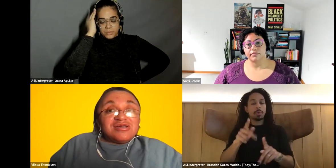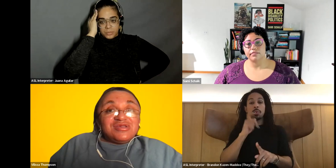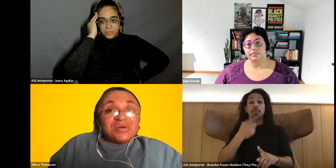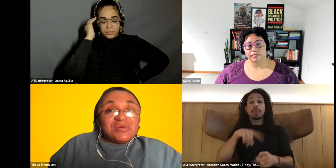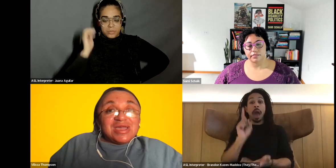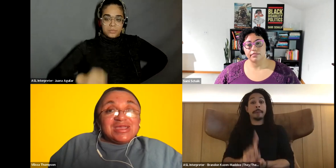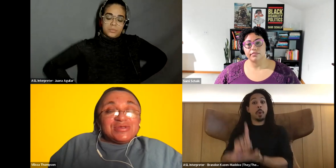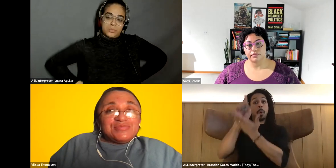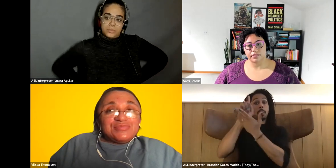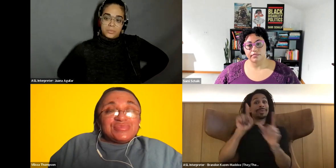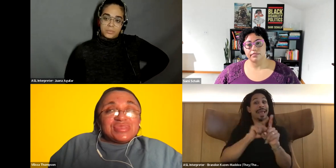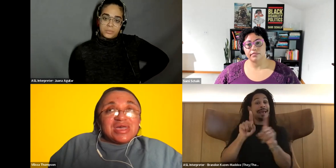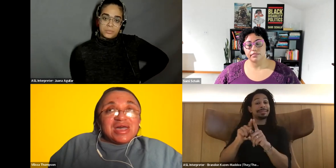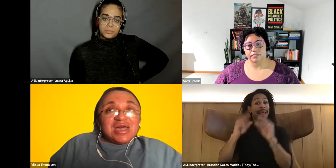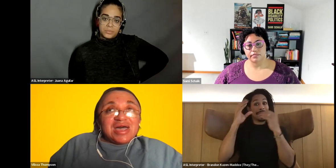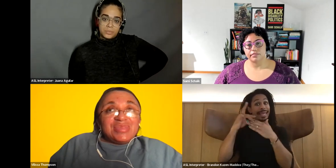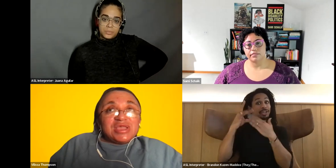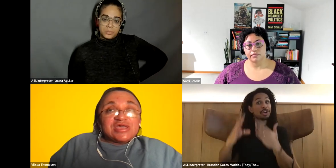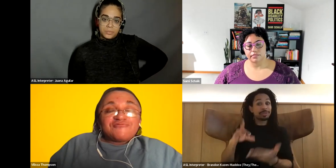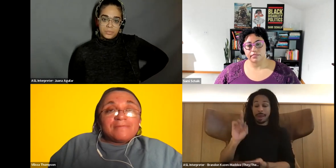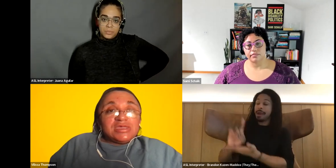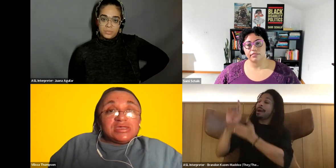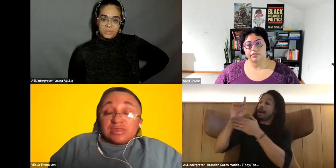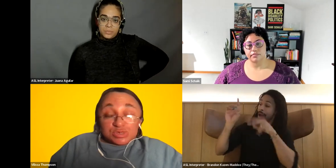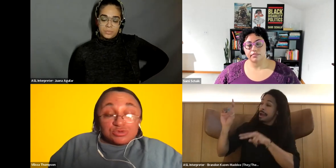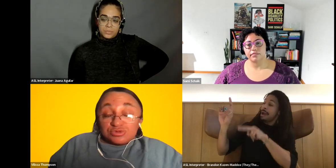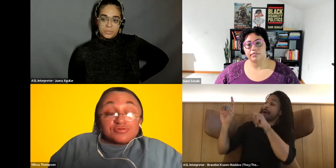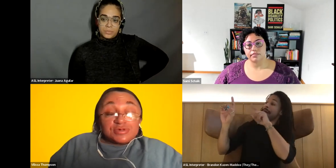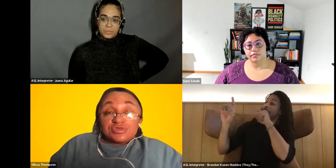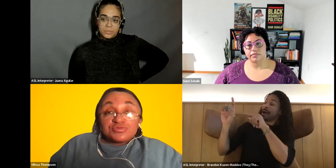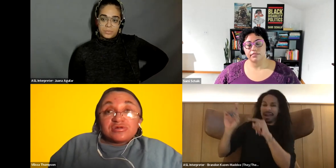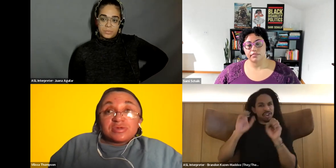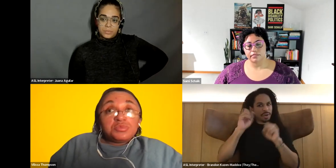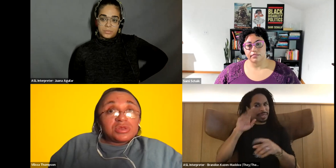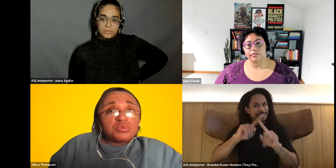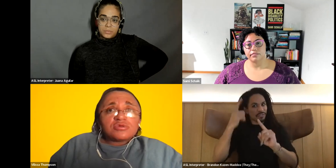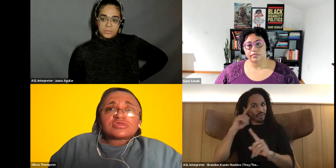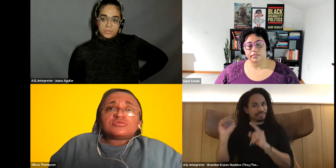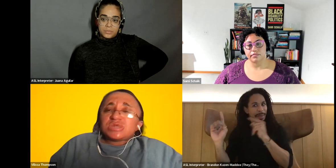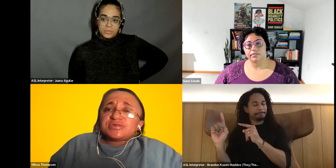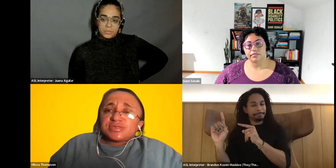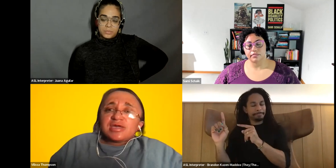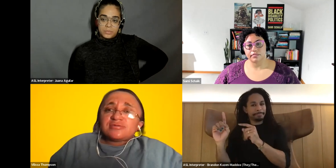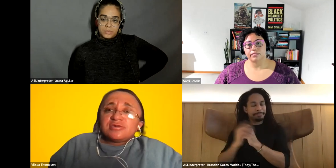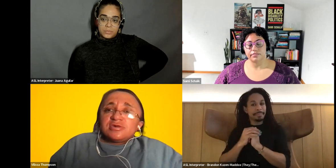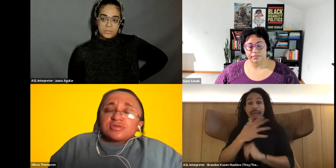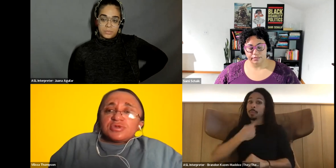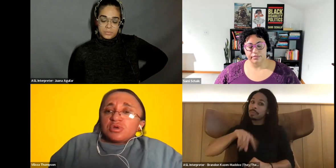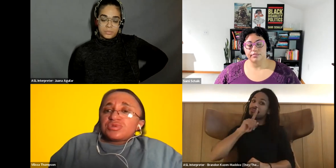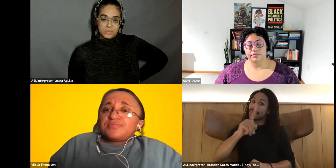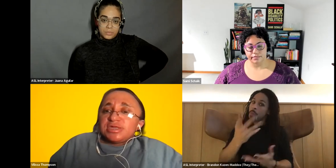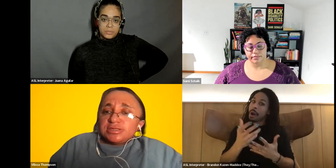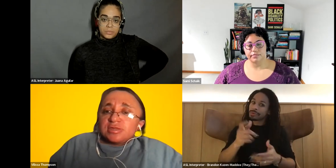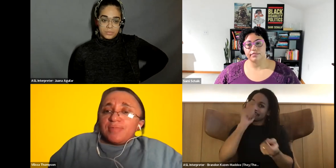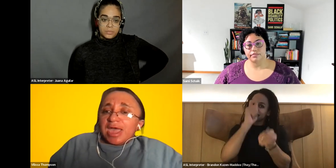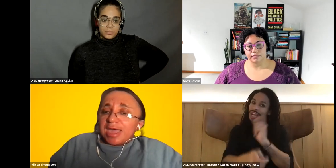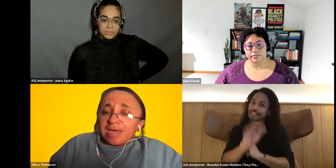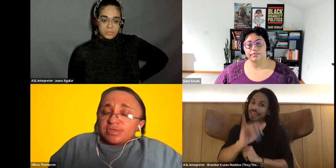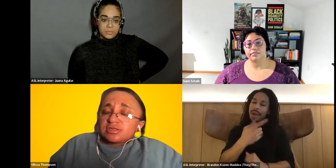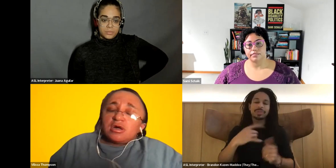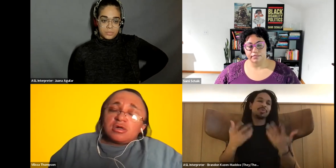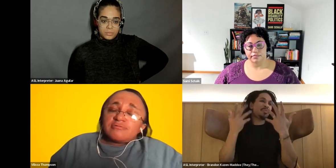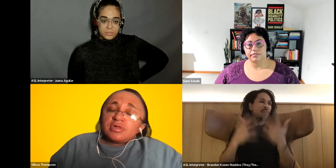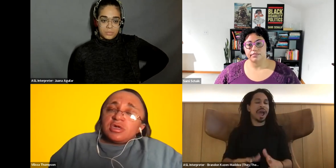Vilissa Thompson: you know. And I think that for me and I'm sure it's certain for you as well that we really want to change that. So we don't repeat the bad habits of